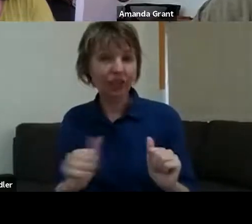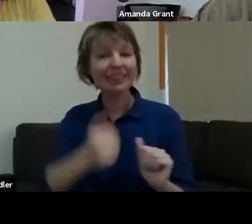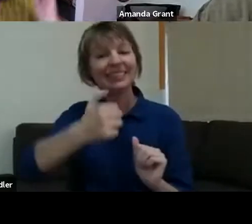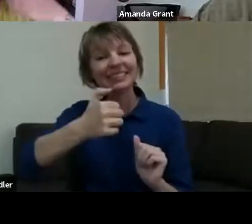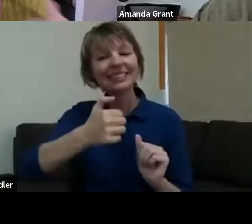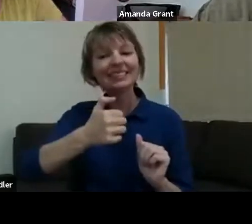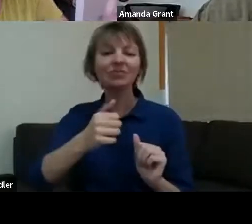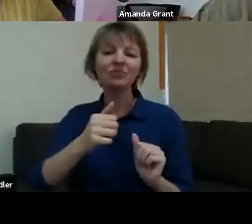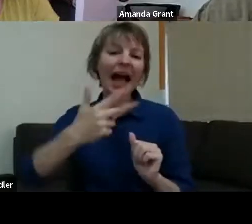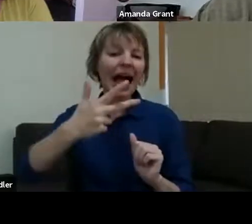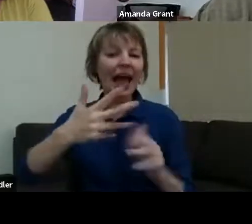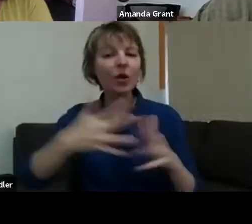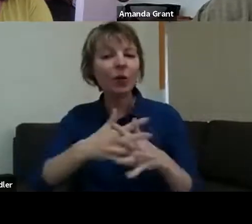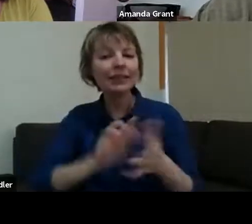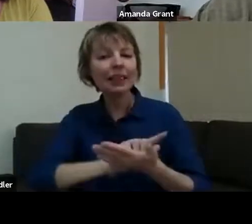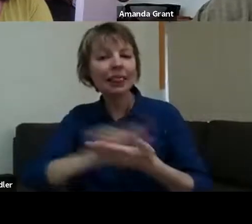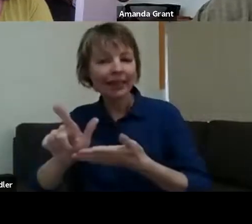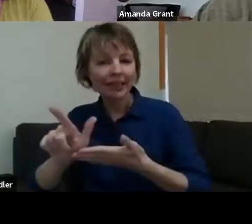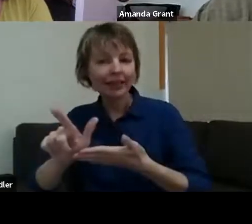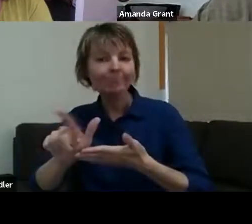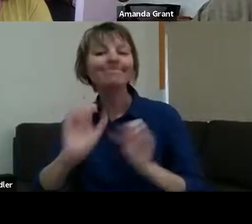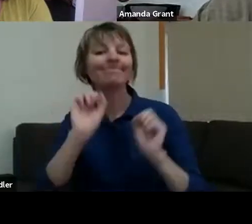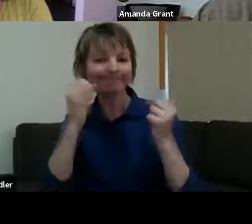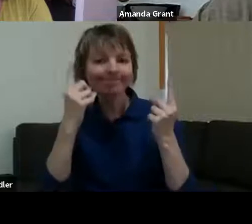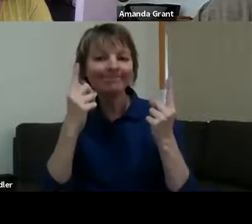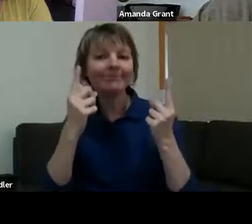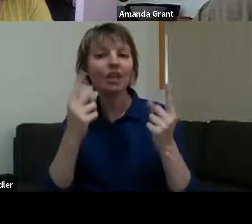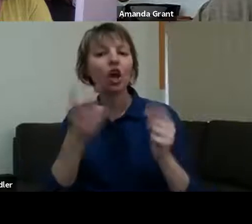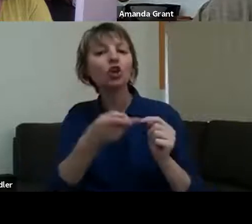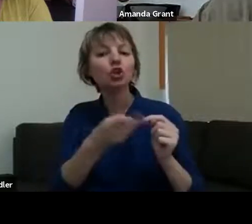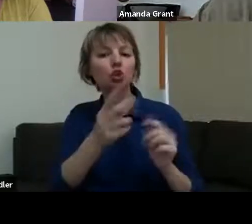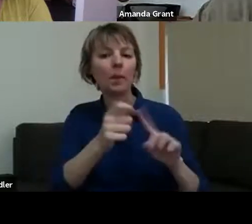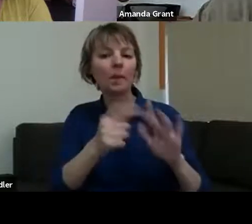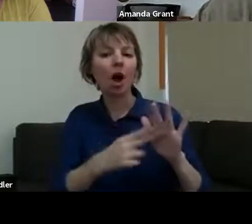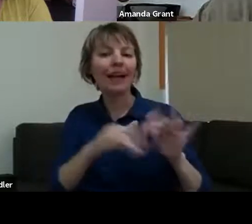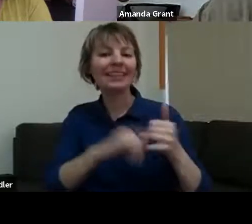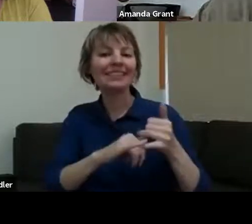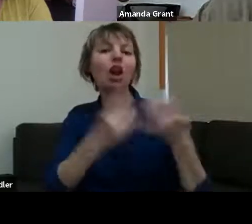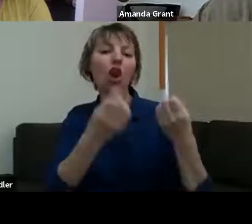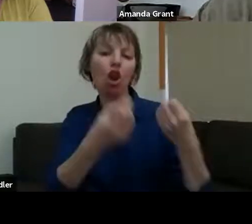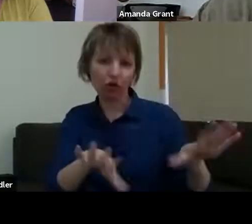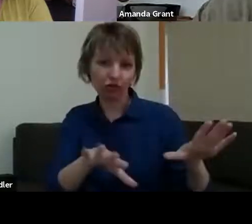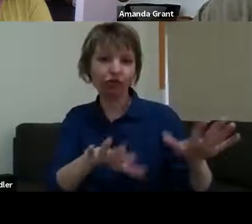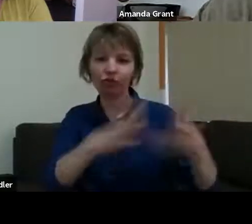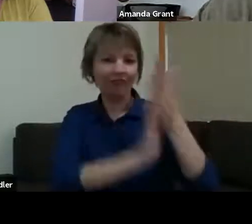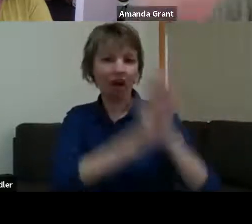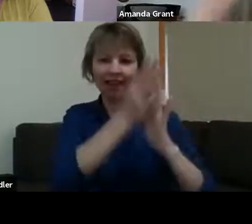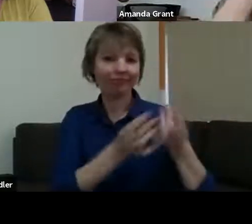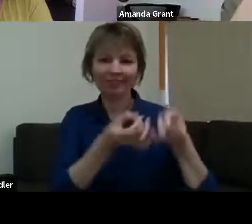and in the process of being logged because they were a safety issue, so they are completely gone now, but they have been harvested, the